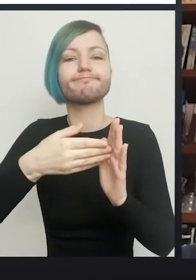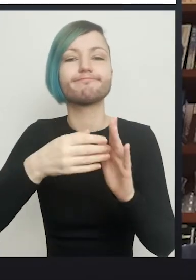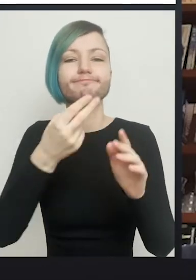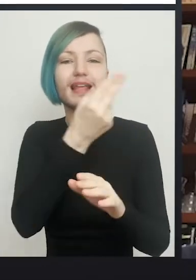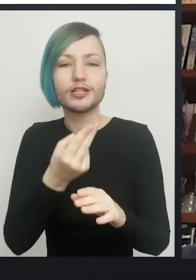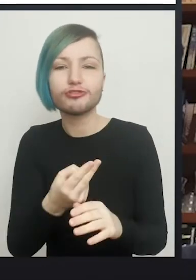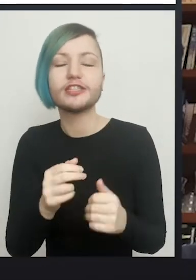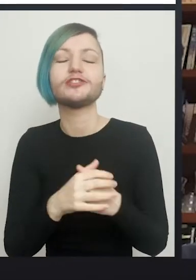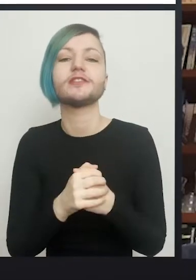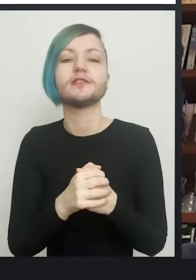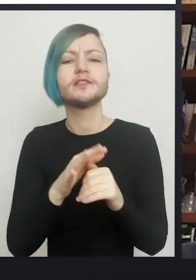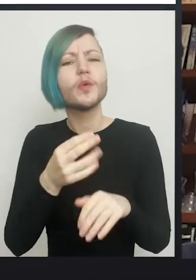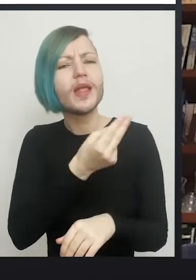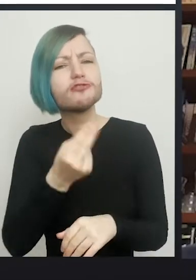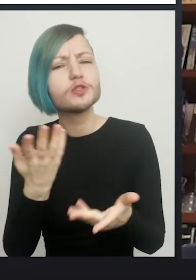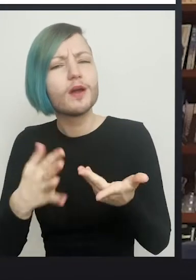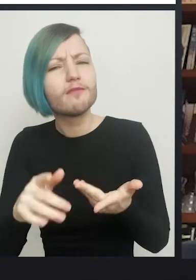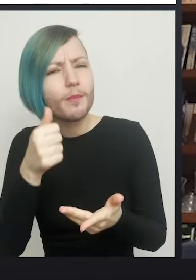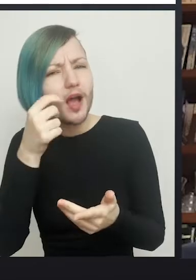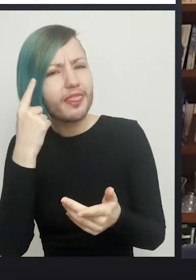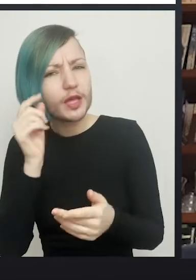that I believe were done by one of your talented nurses, is that right?